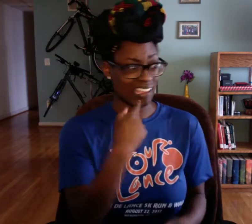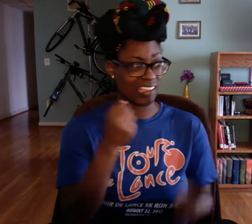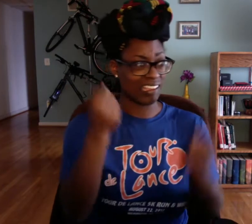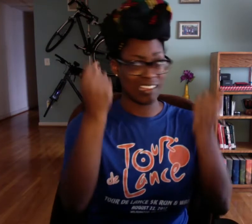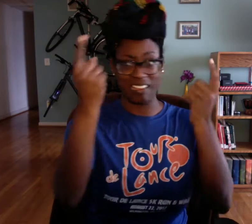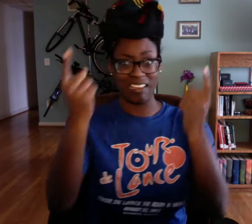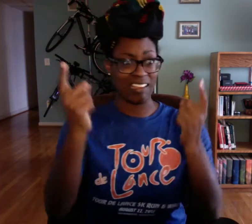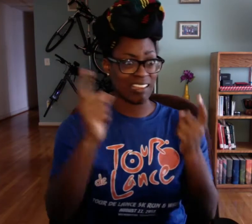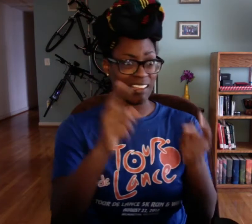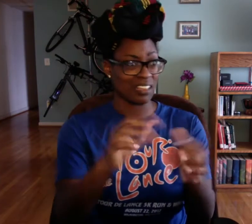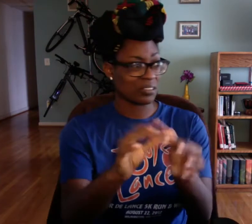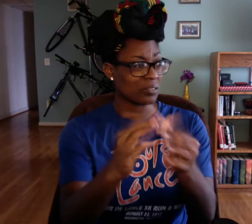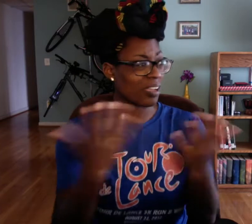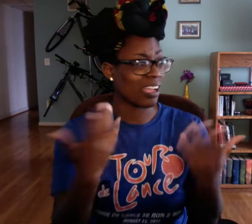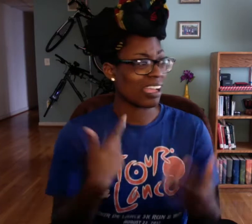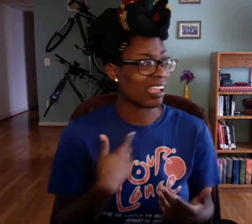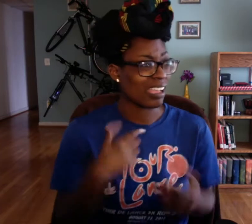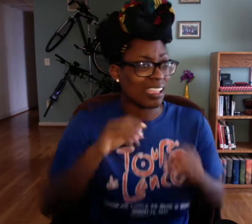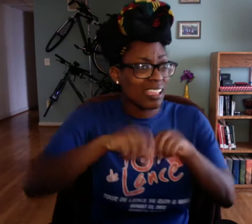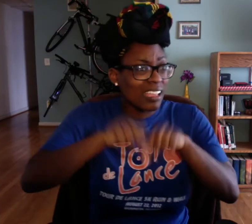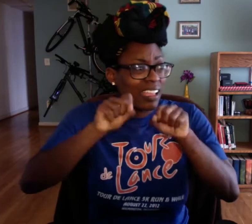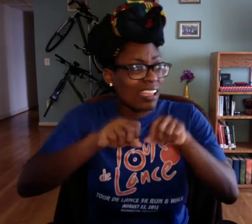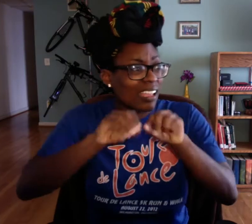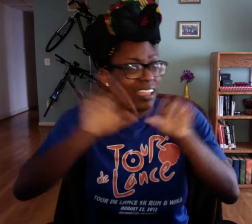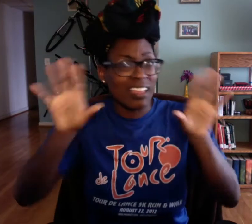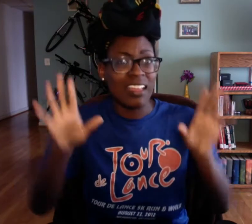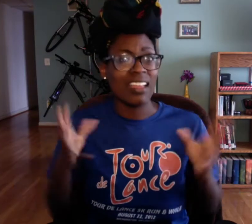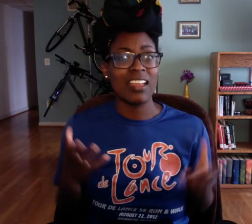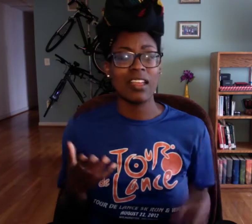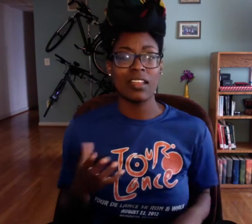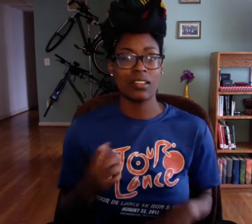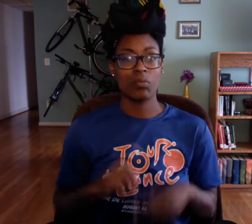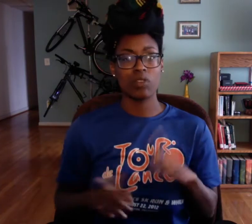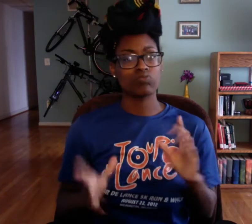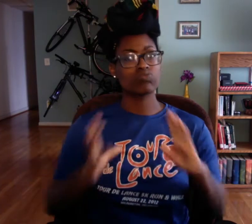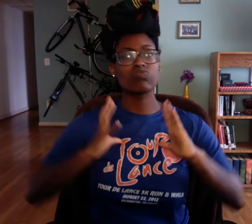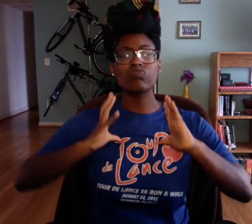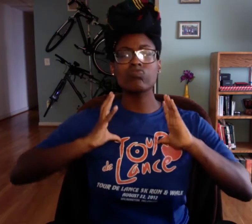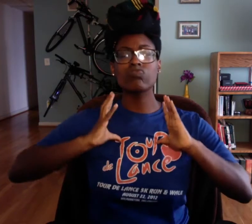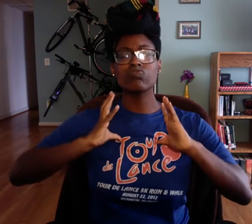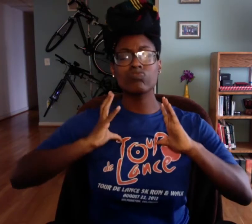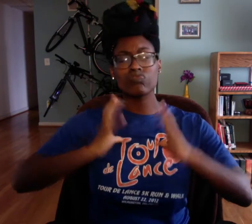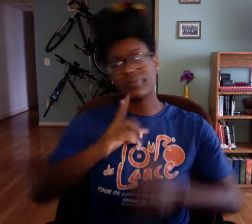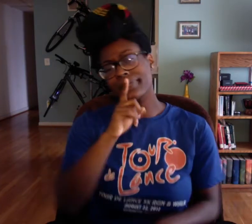What did they say? I don't understand what's going on, [fake sobbing] it's not clear!